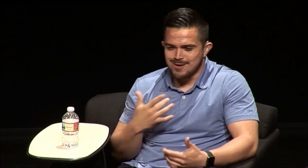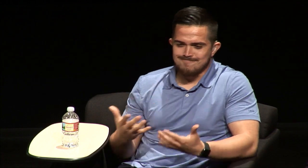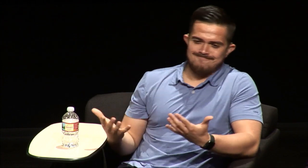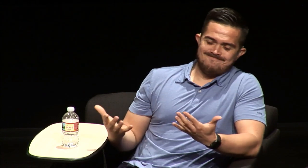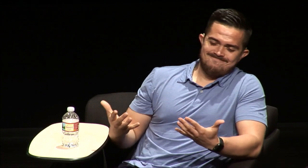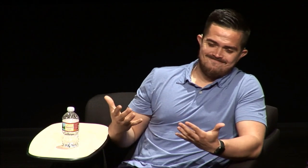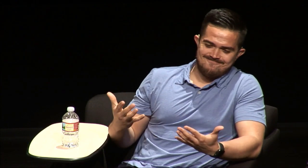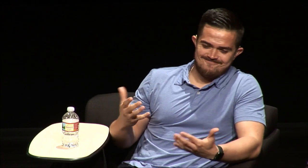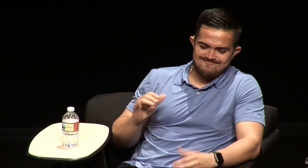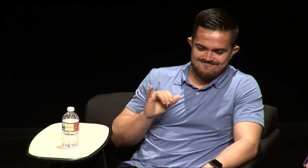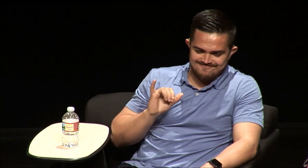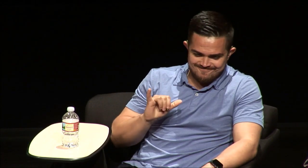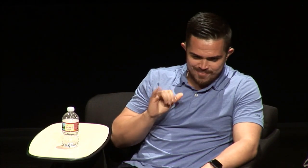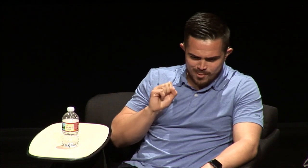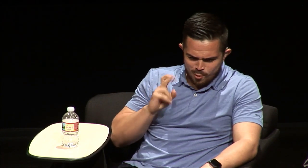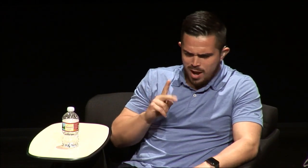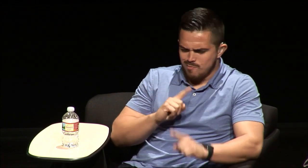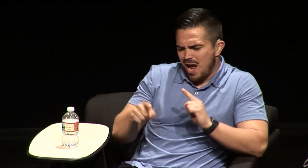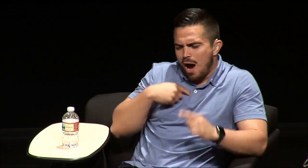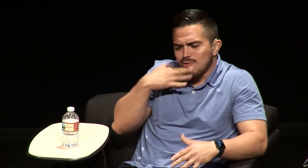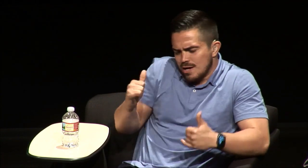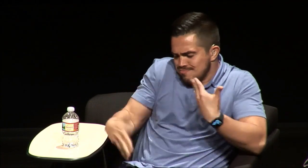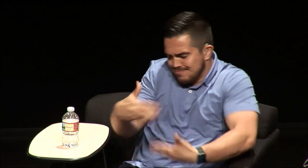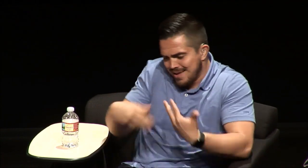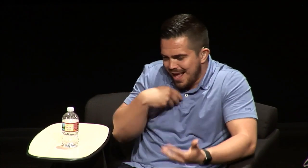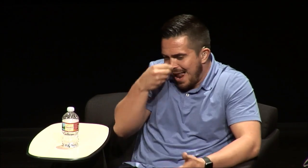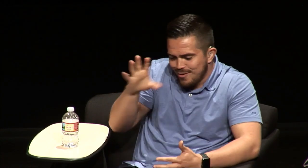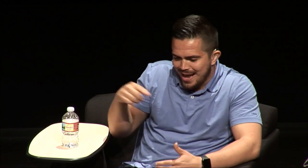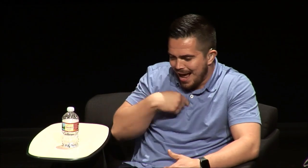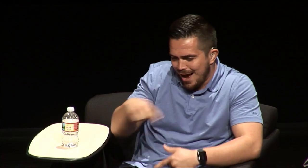like you're smarter than us and to me I felt like okay but I still wanted to